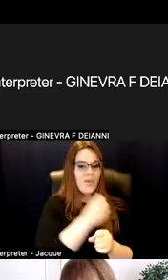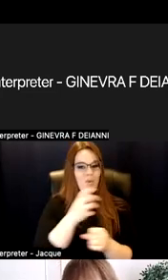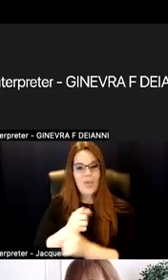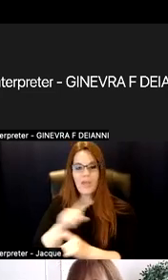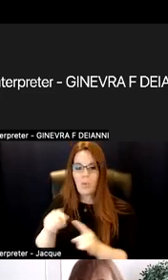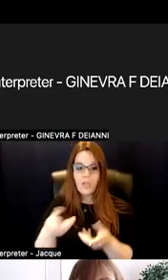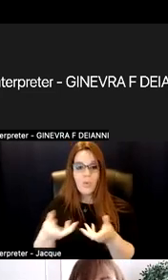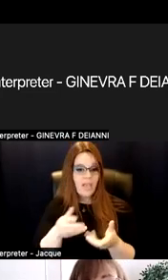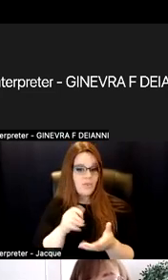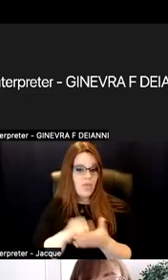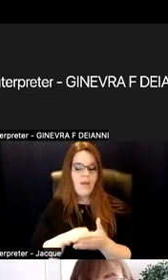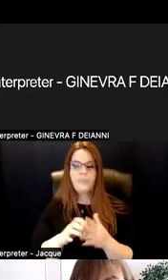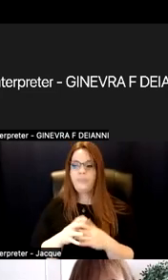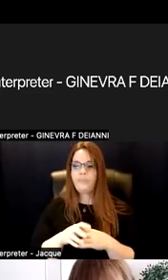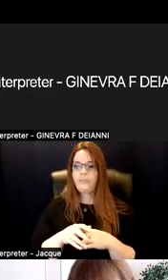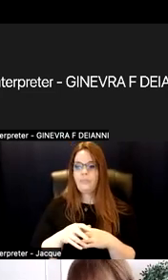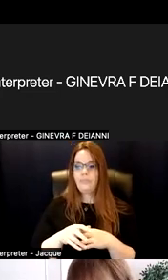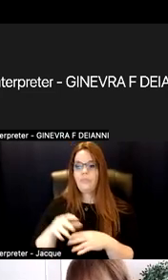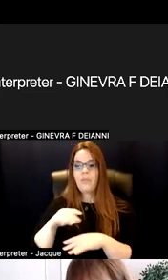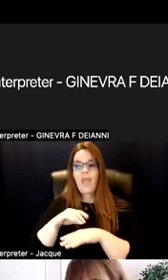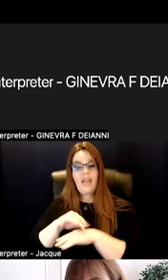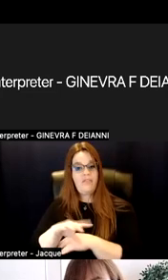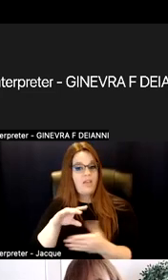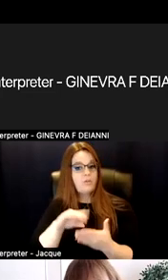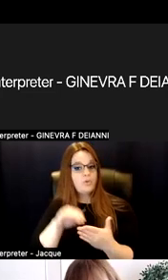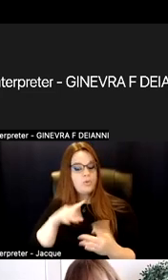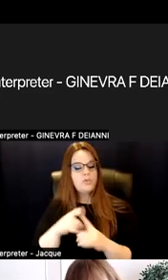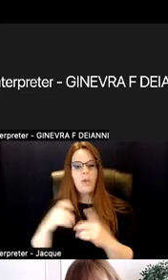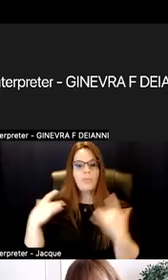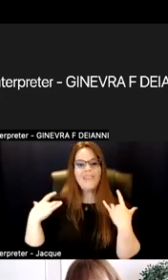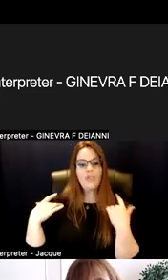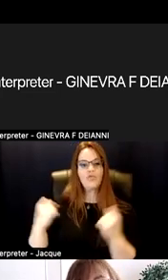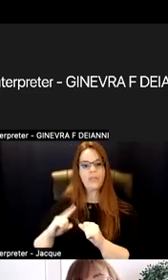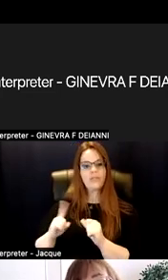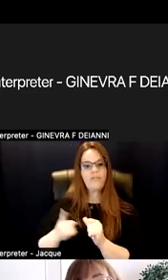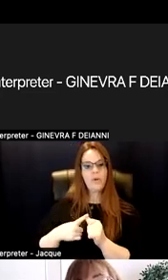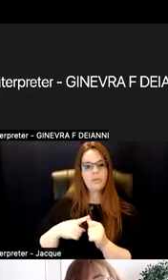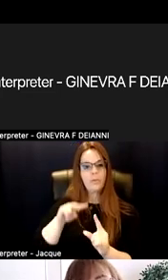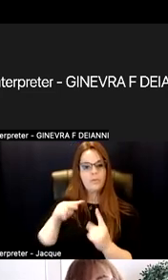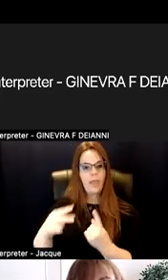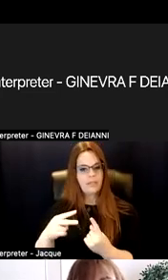Advise students from a strength first perspective, right? So not leading with a deficit.